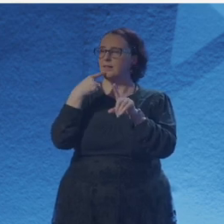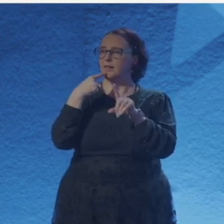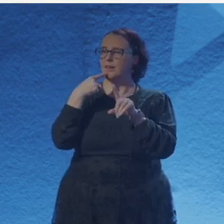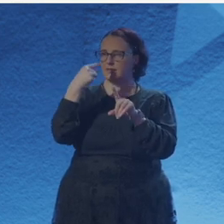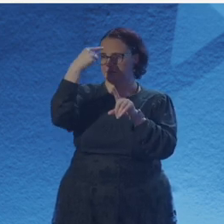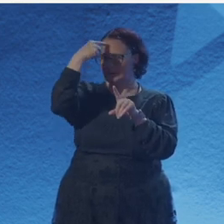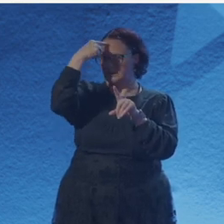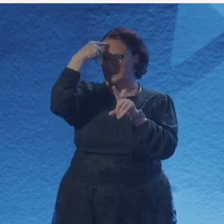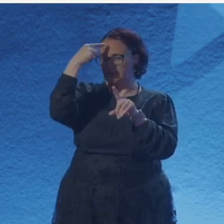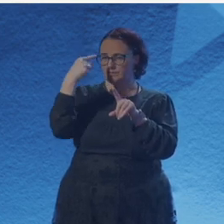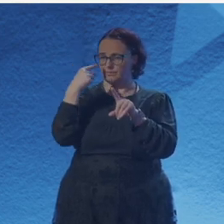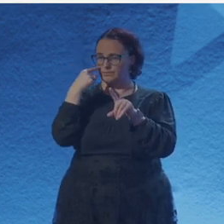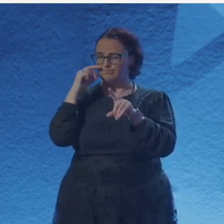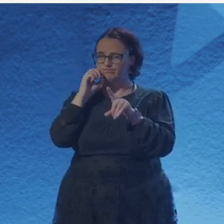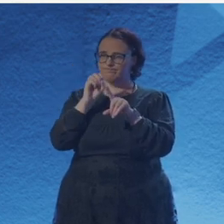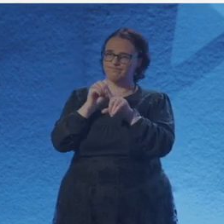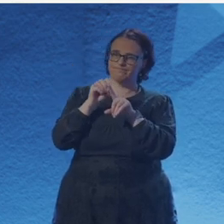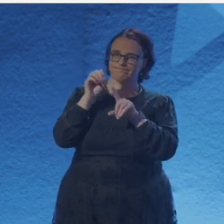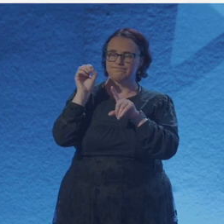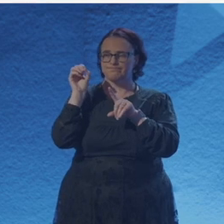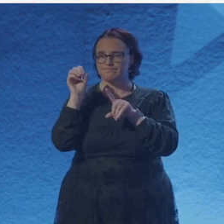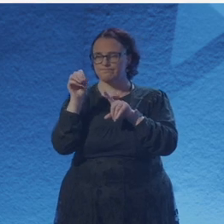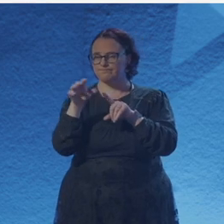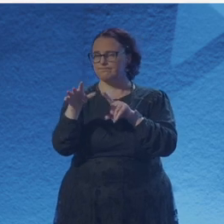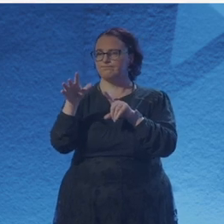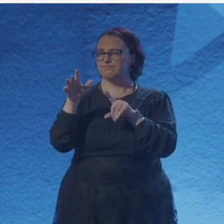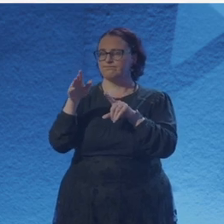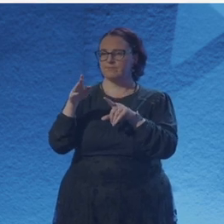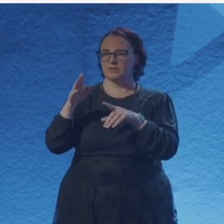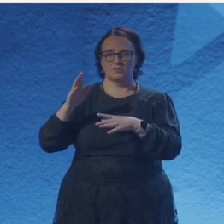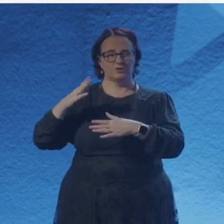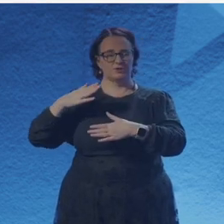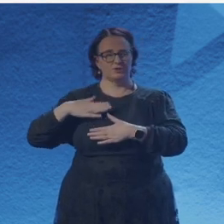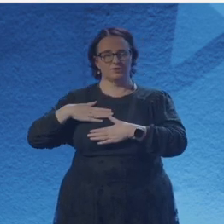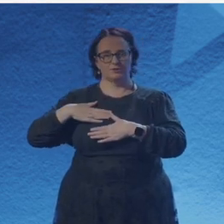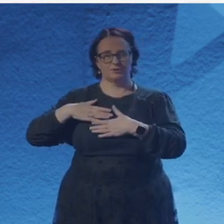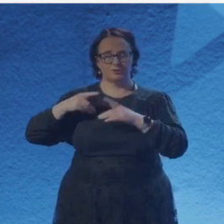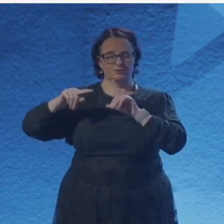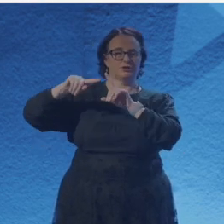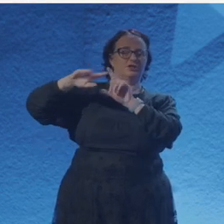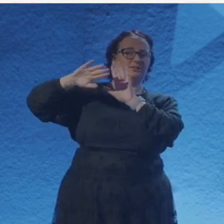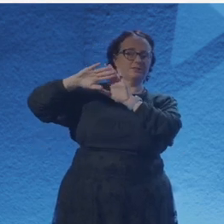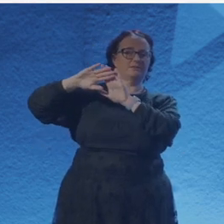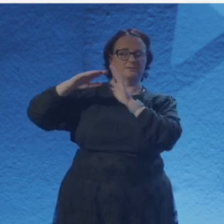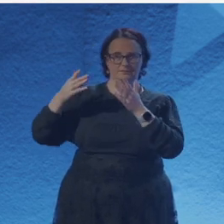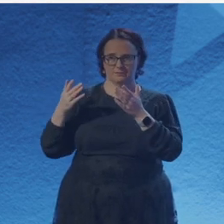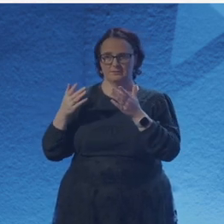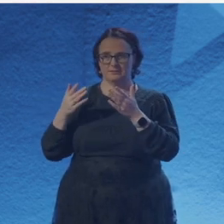yet came down on the right of the debate. That sight is intermittent.